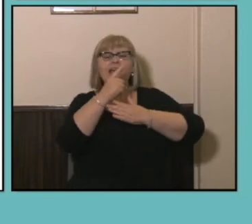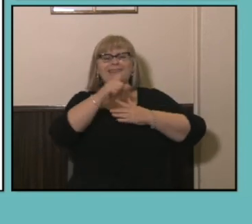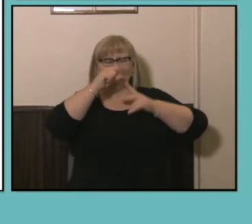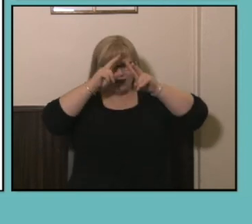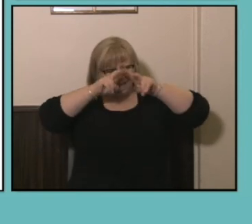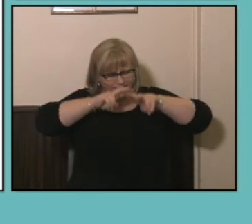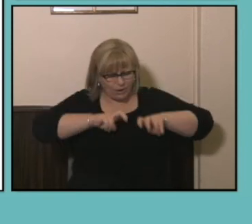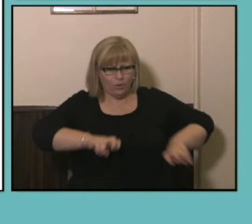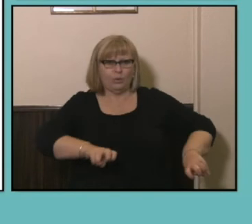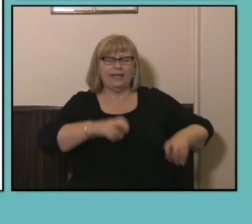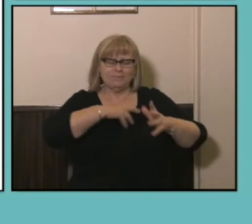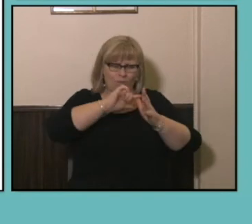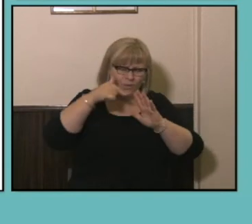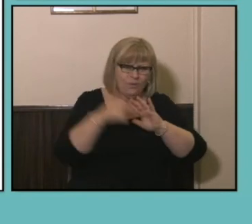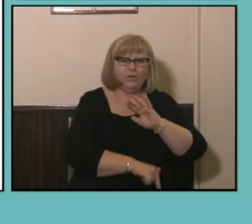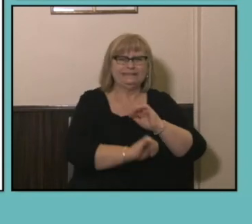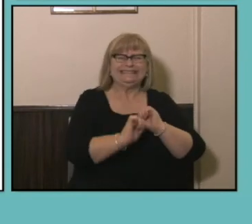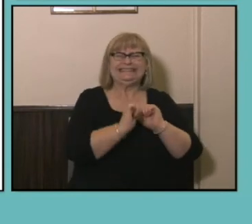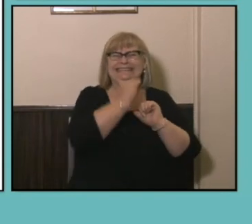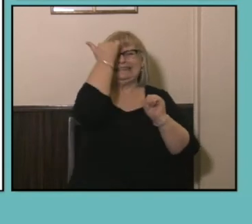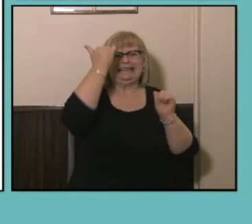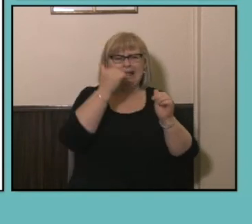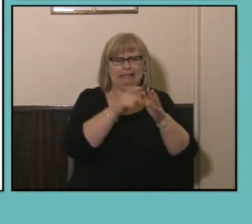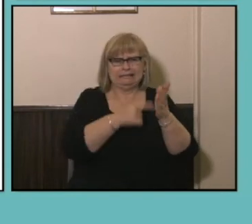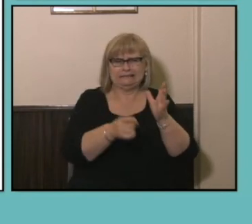into much more detailed data which is the the power of second release Census